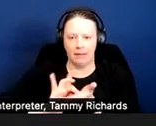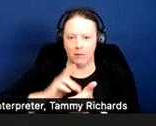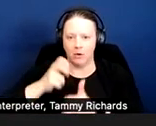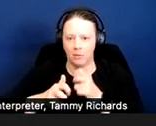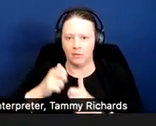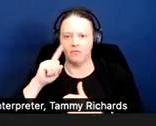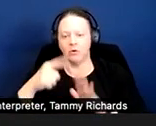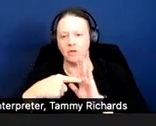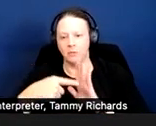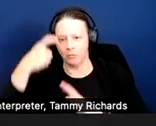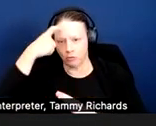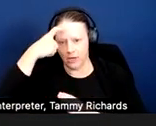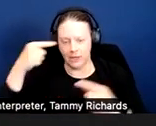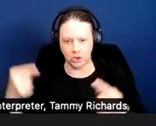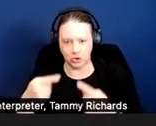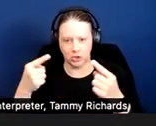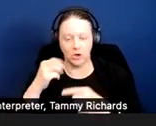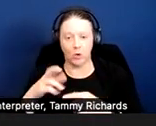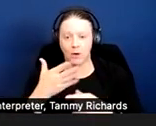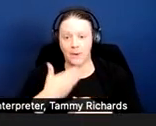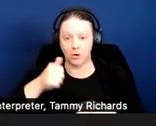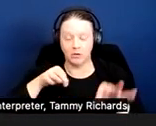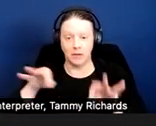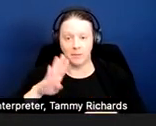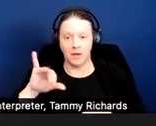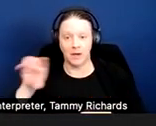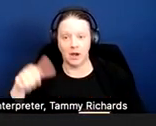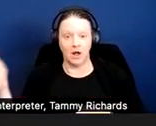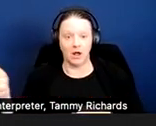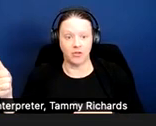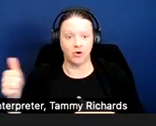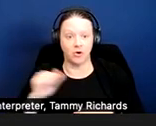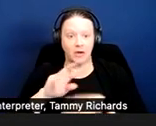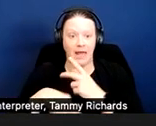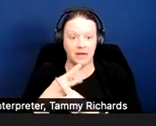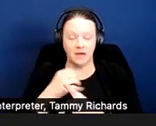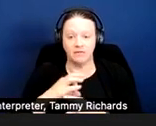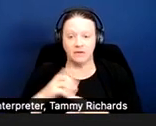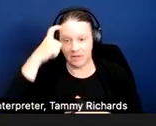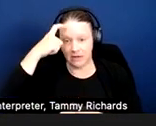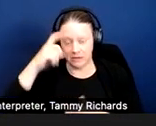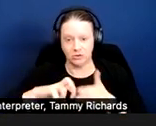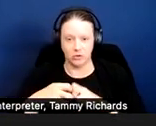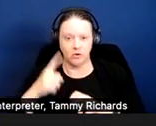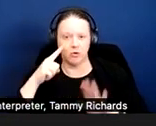or better explained by symptoms of another mental disorder such as obsessive compulsive disorder.